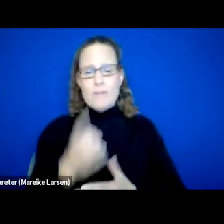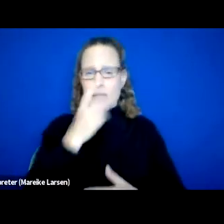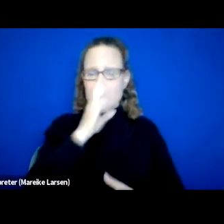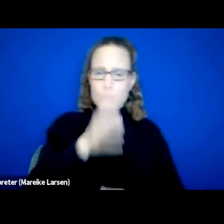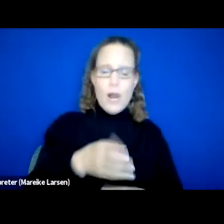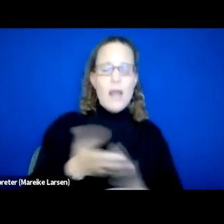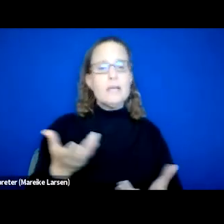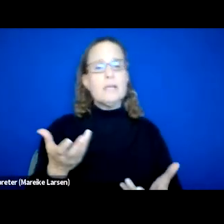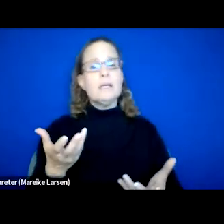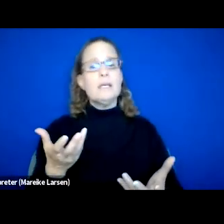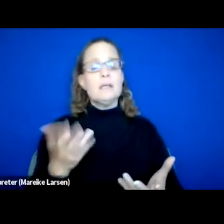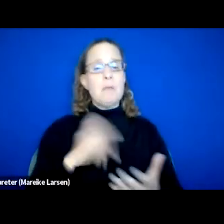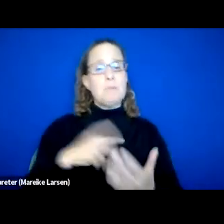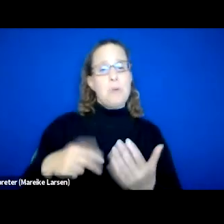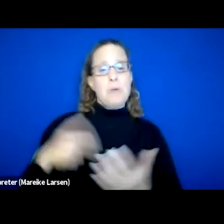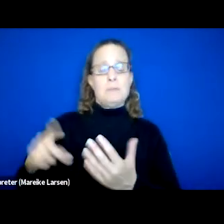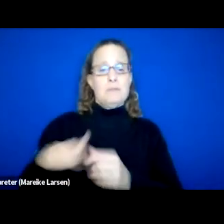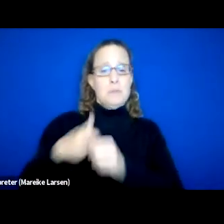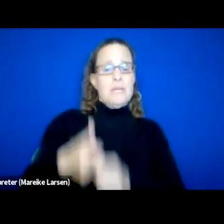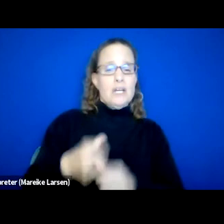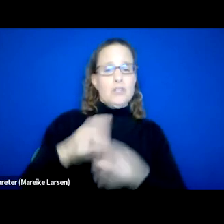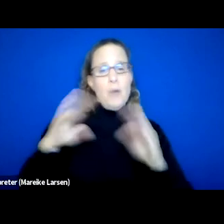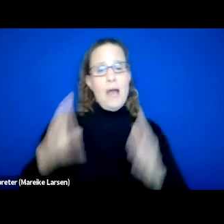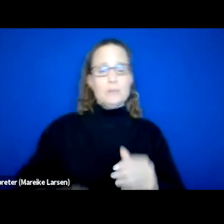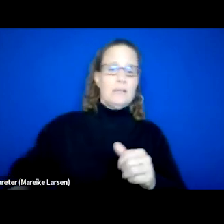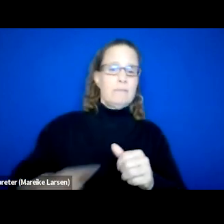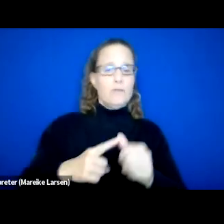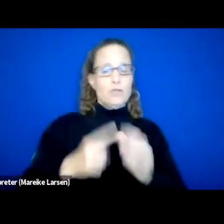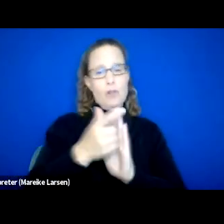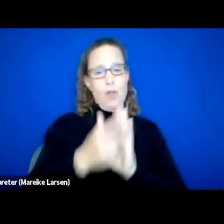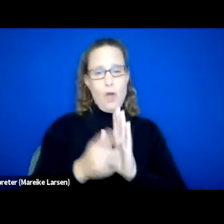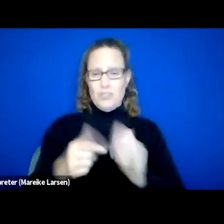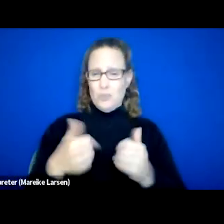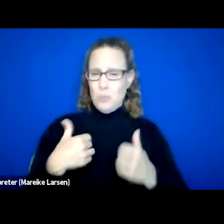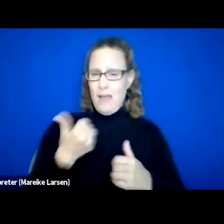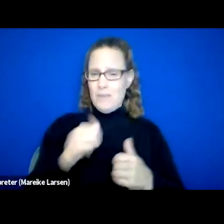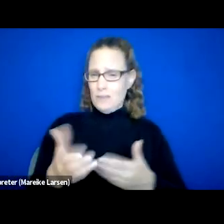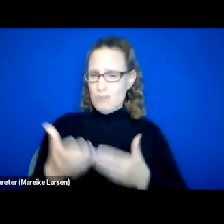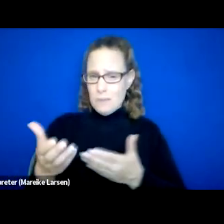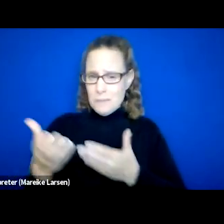As our programs must adhere to Housing First laws. Do you have any tips or recommendations